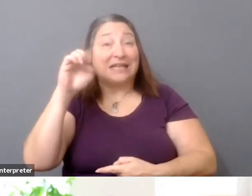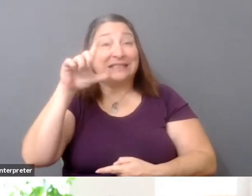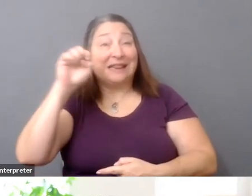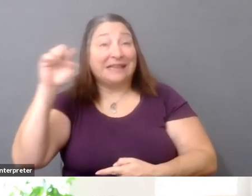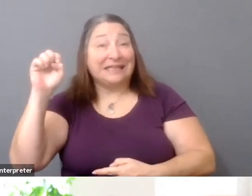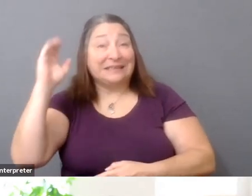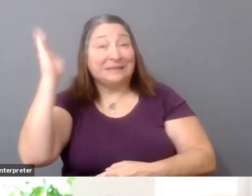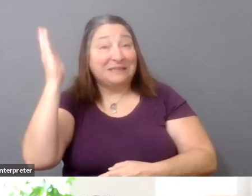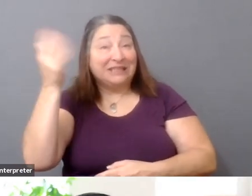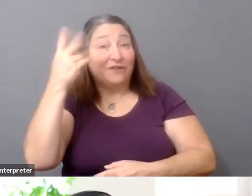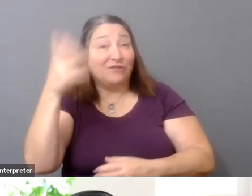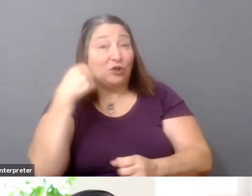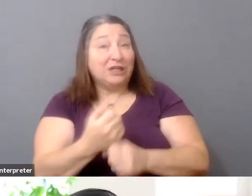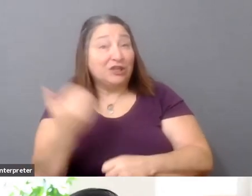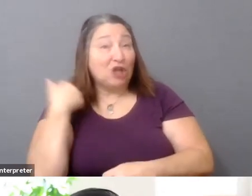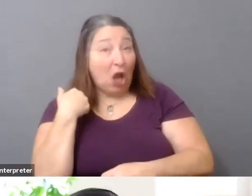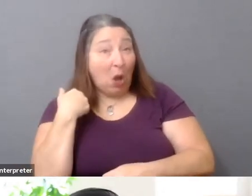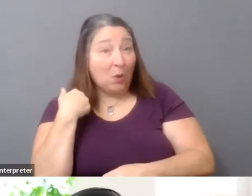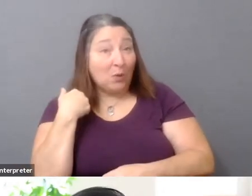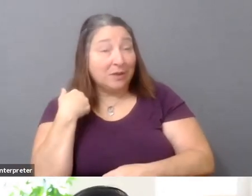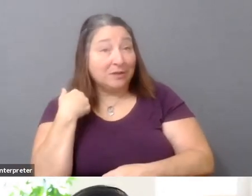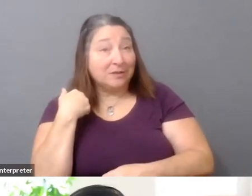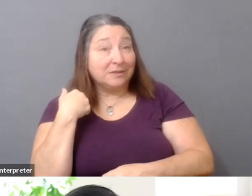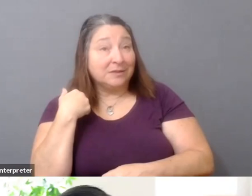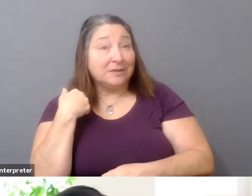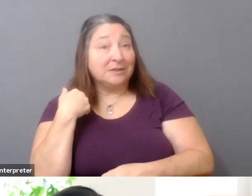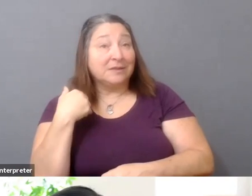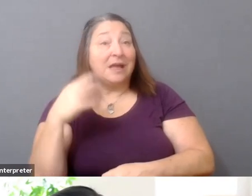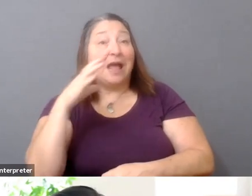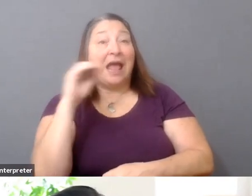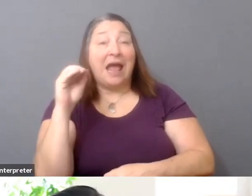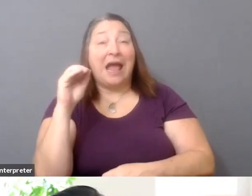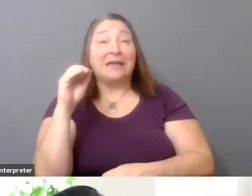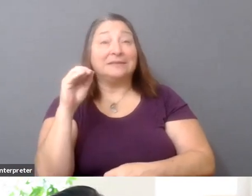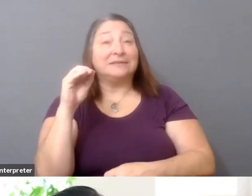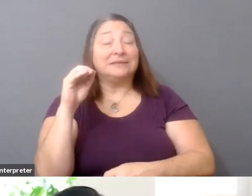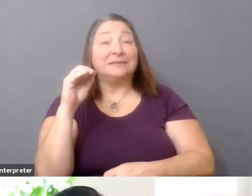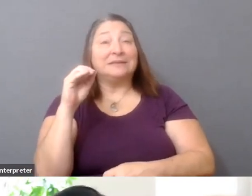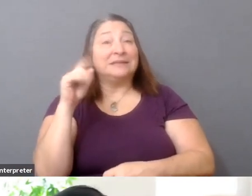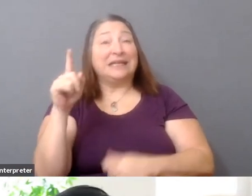And Leo Chiang also is one of the cofounders. But, really, it's come up quite organically,